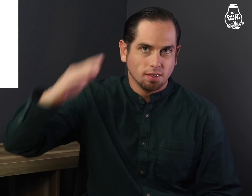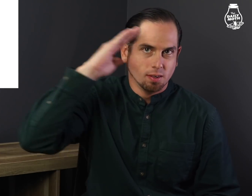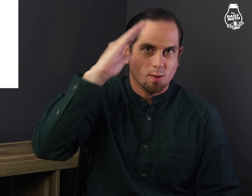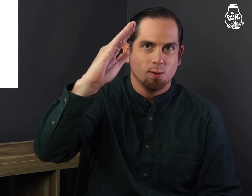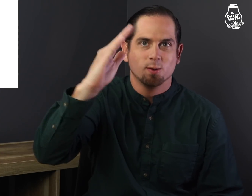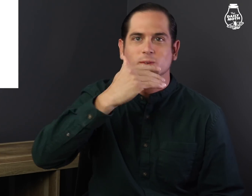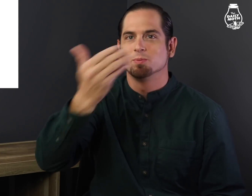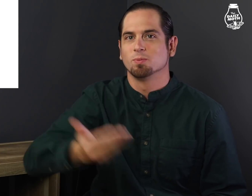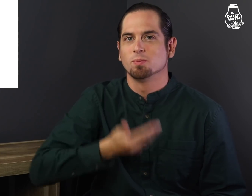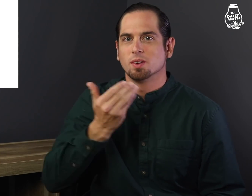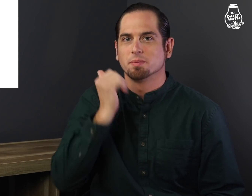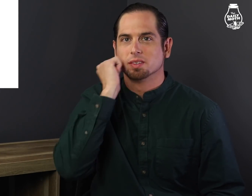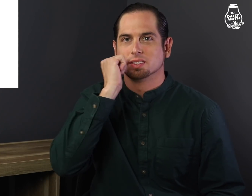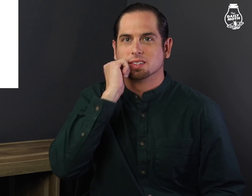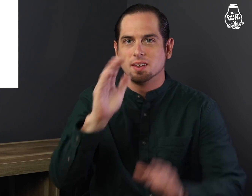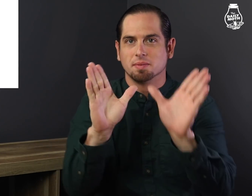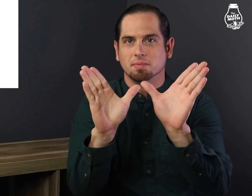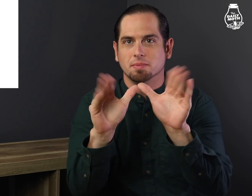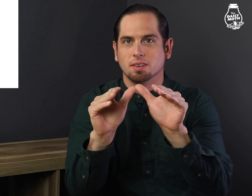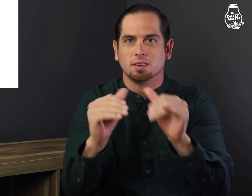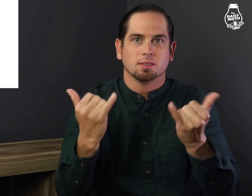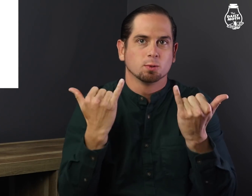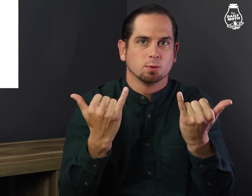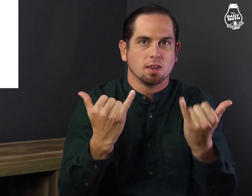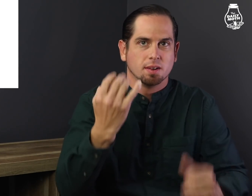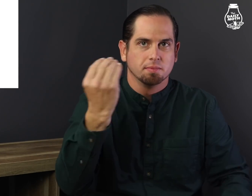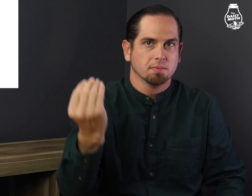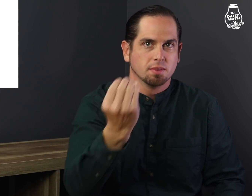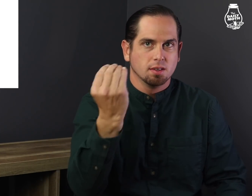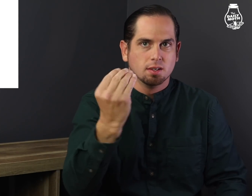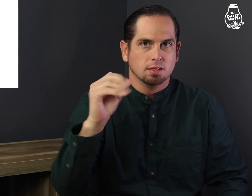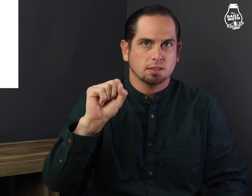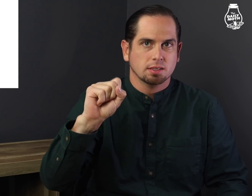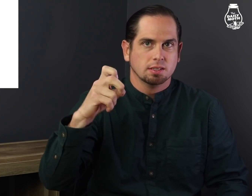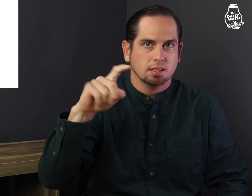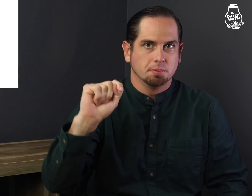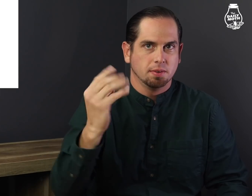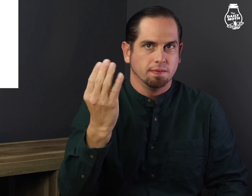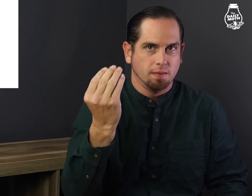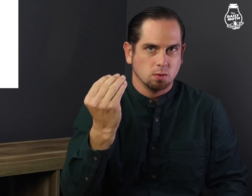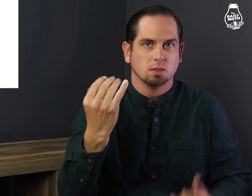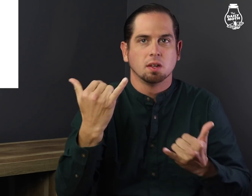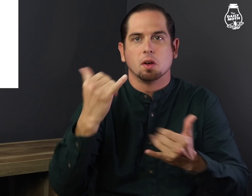Hello, welcome to The Daily Moth. It is Monday, September 14.